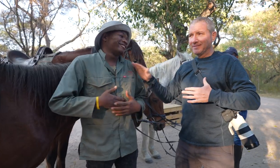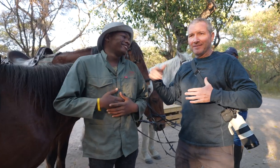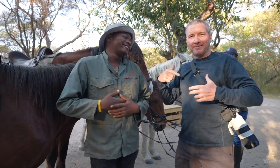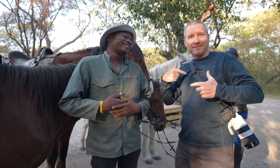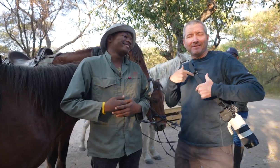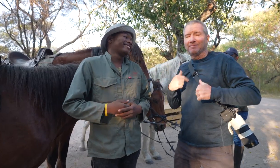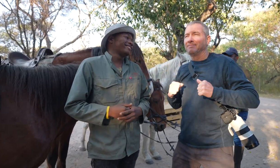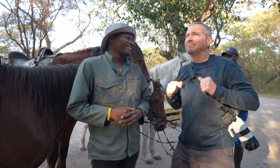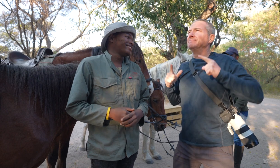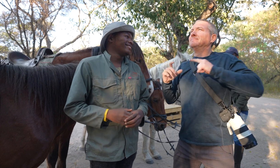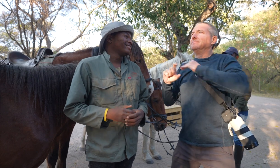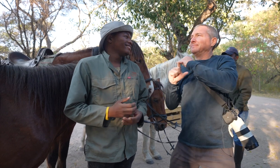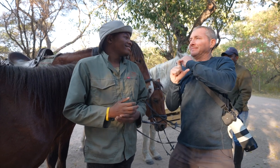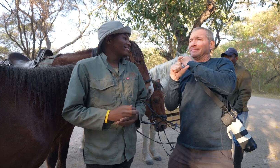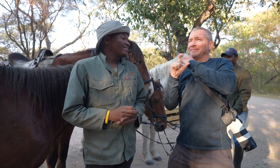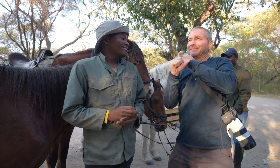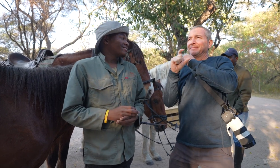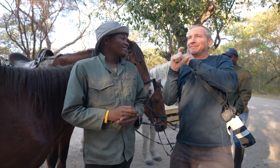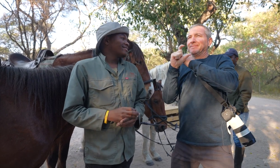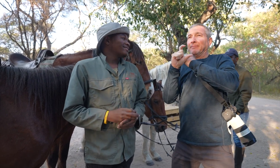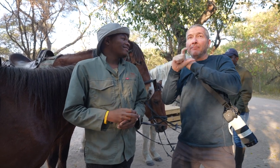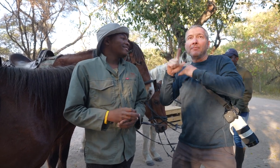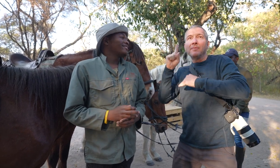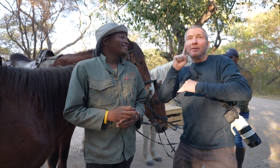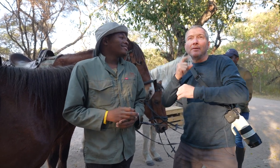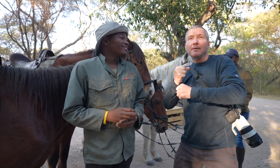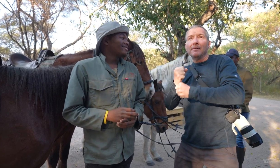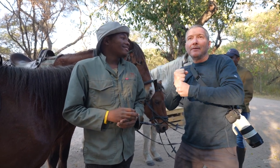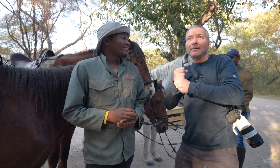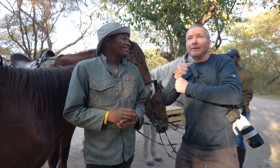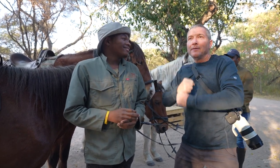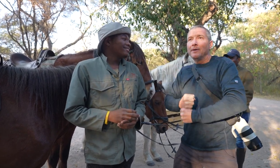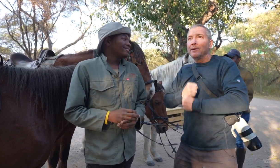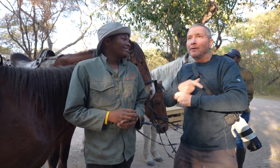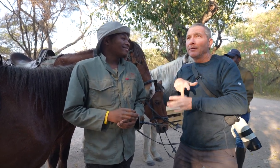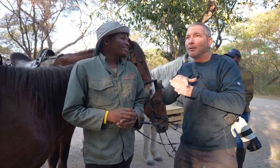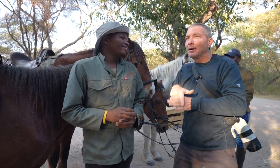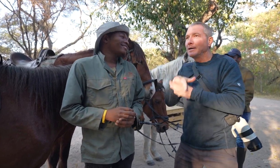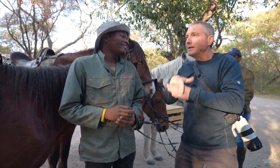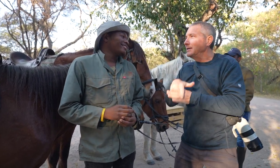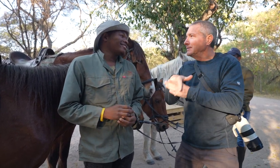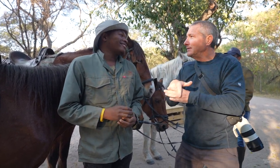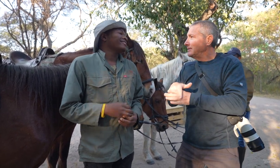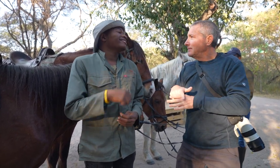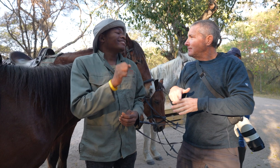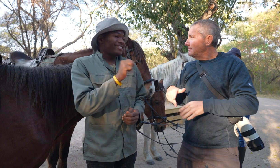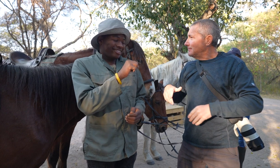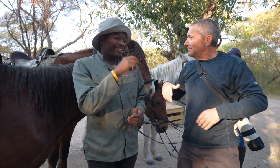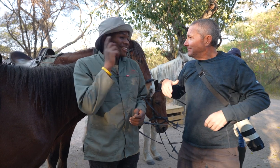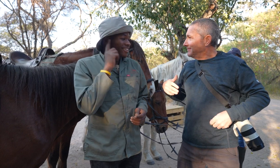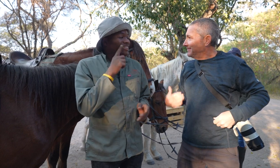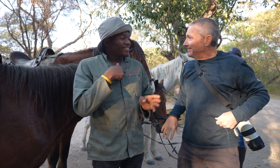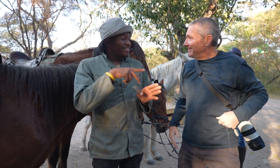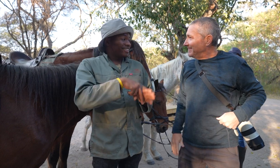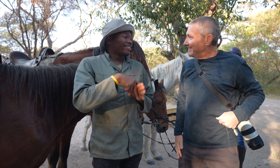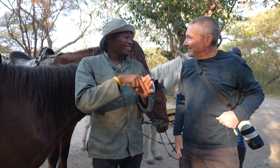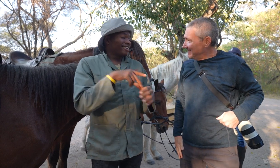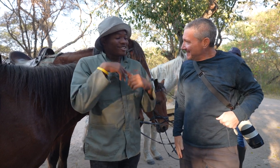I wake up to a beautiful sunrise and learn there’s a Deaf person working with horses. Yes, I’m Deaf and I ride horses.